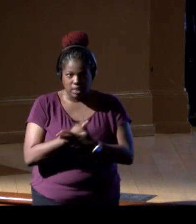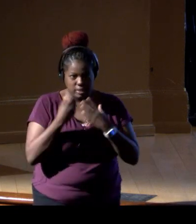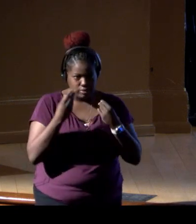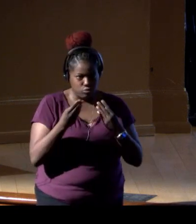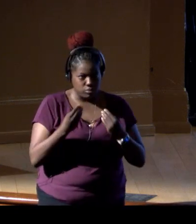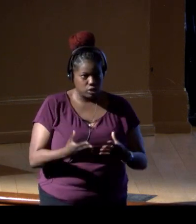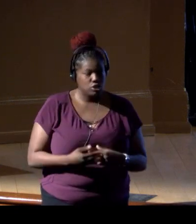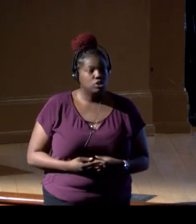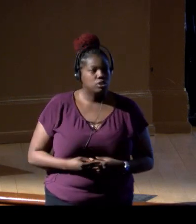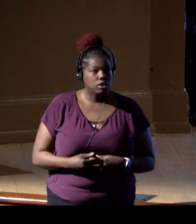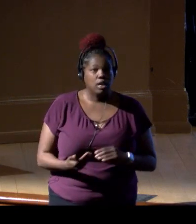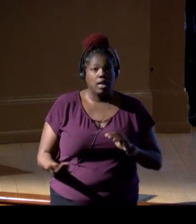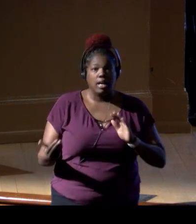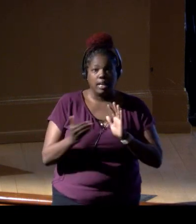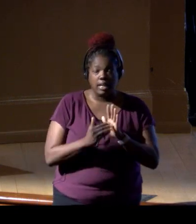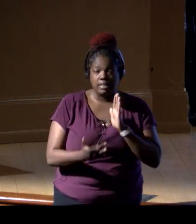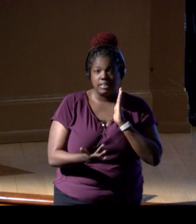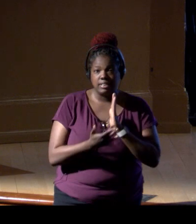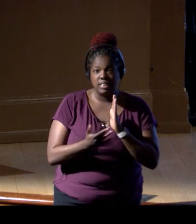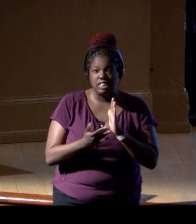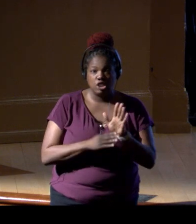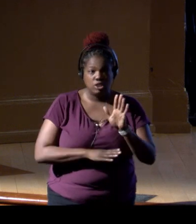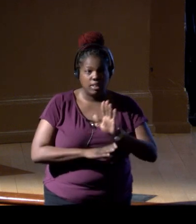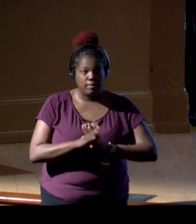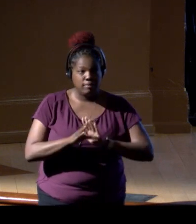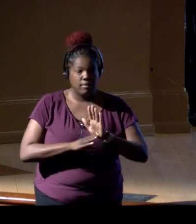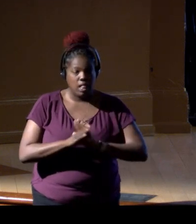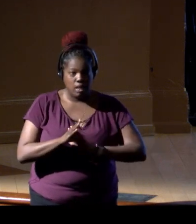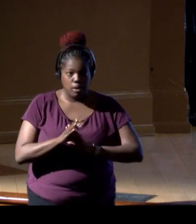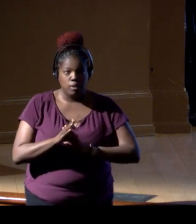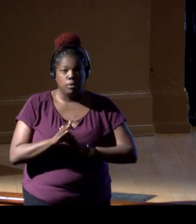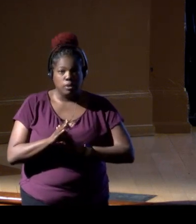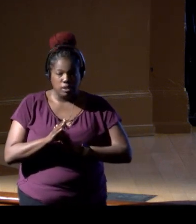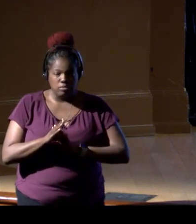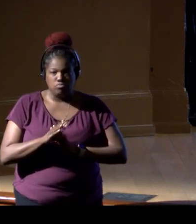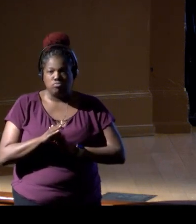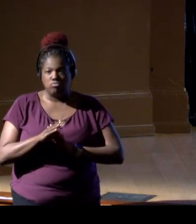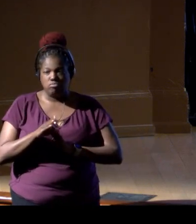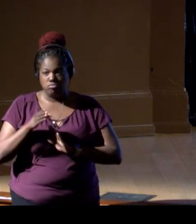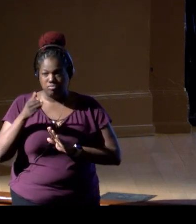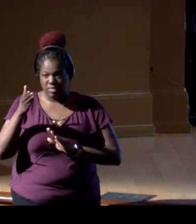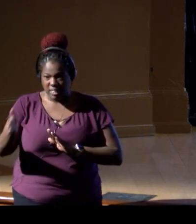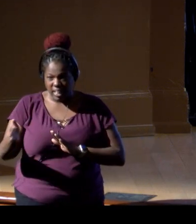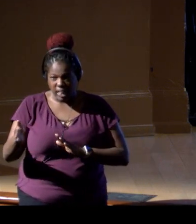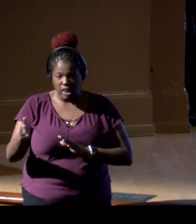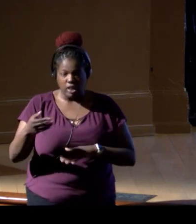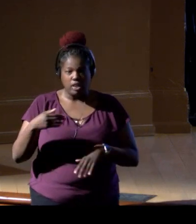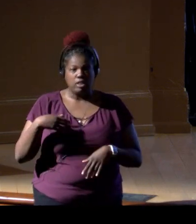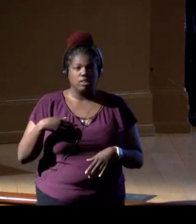So again, the technology was developed, you're out there, commercialized it, getting it out,